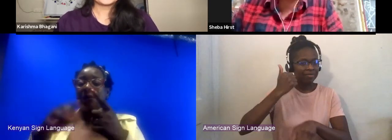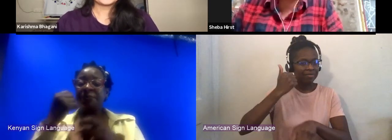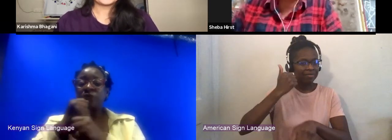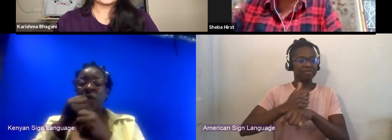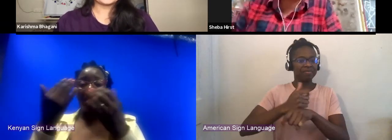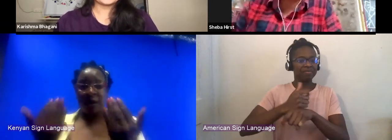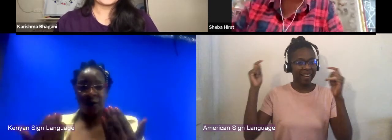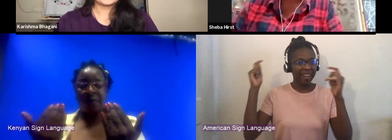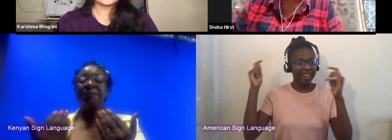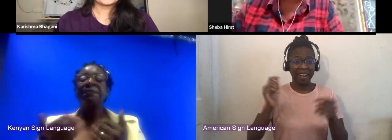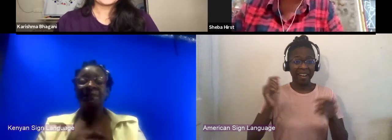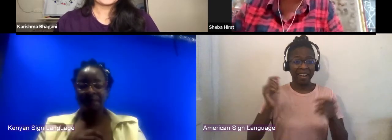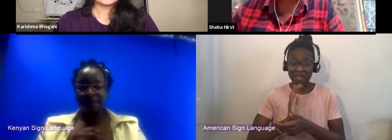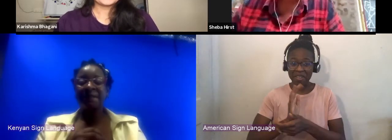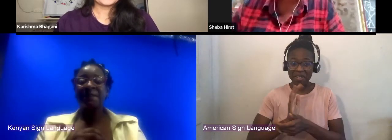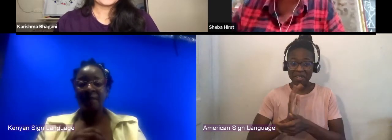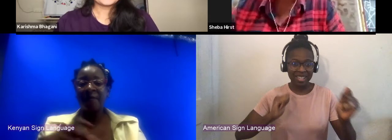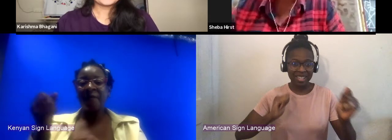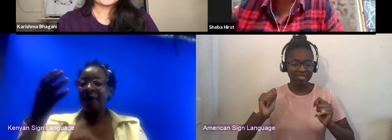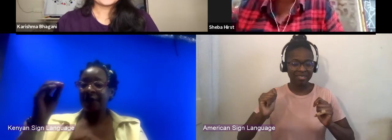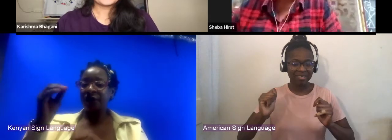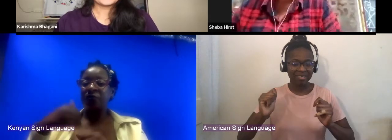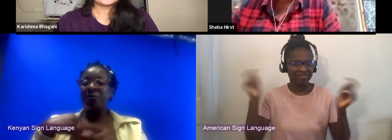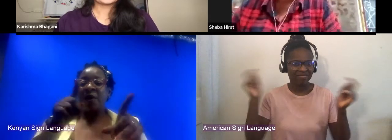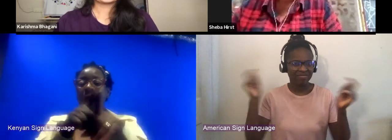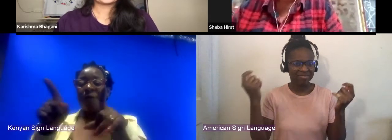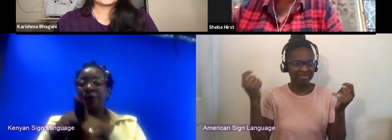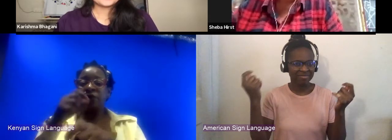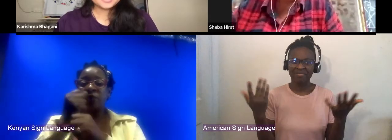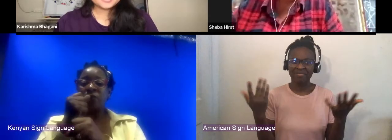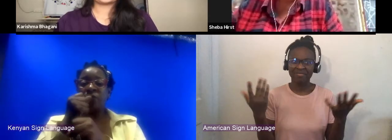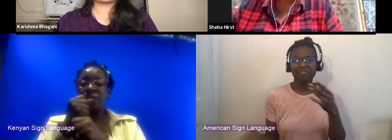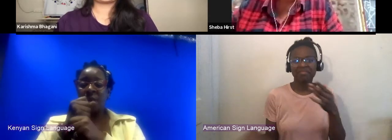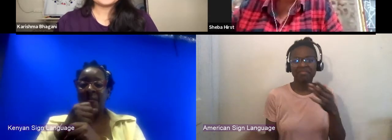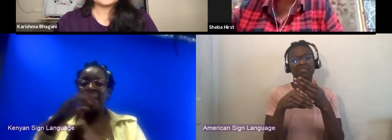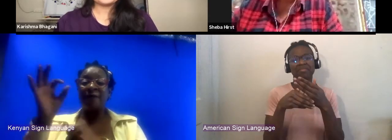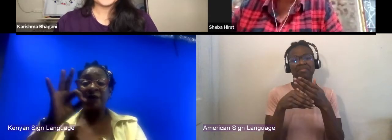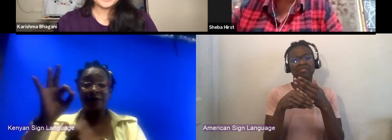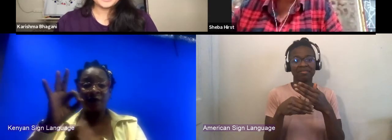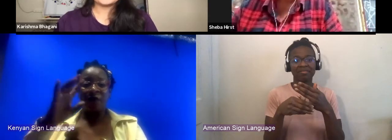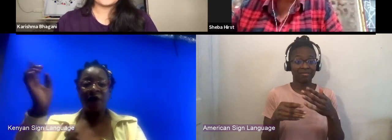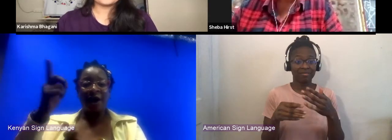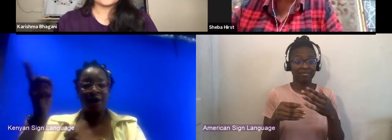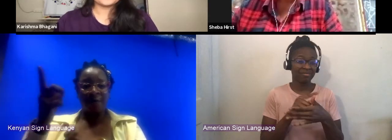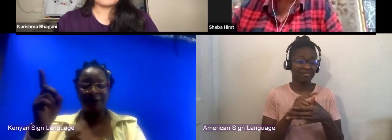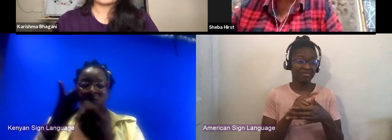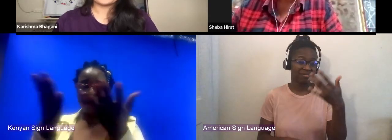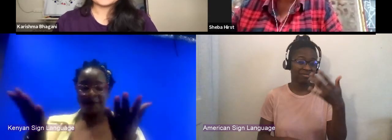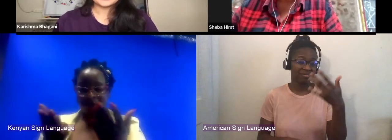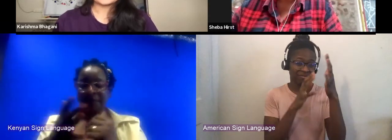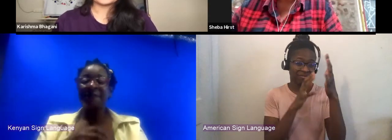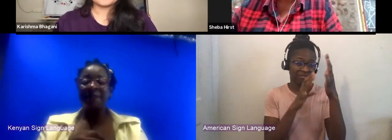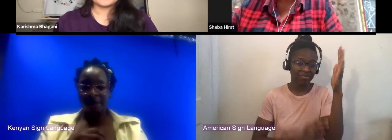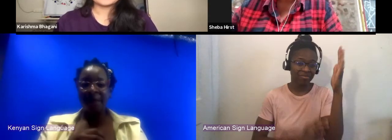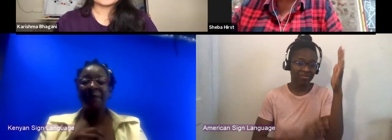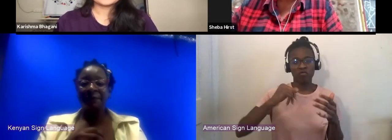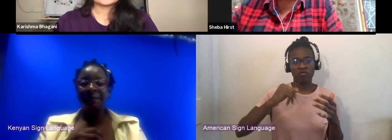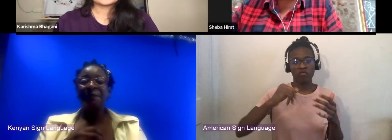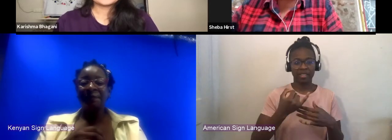So I also run the Nairobi Film Festival is one of the other projects I do. And now you're doing Map Theater Kenya as well.